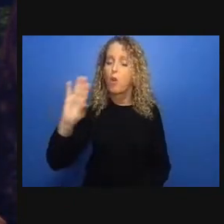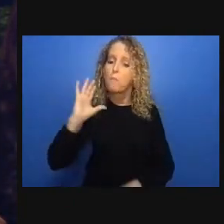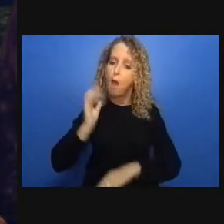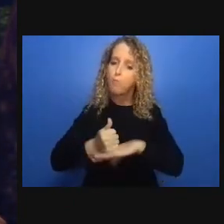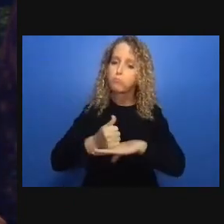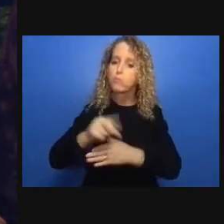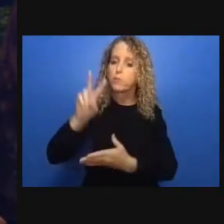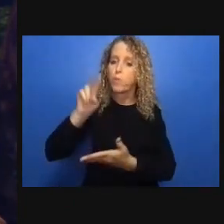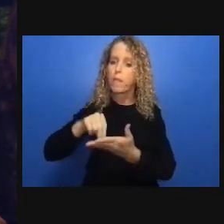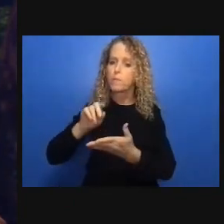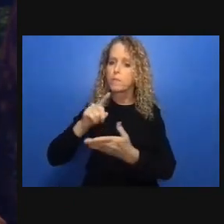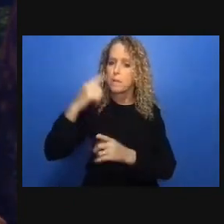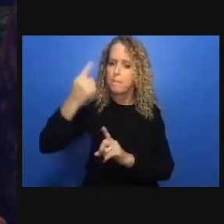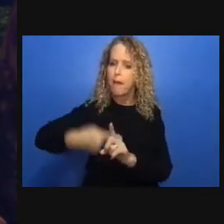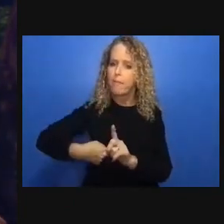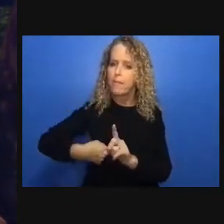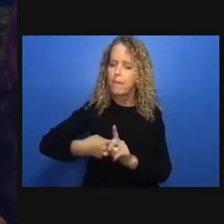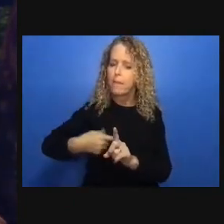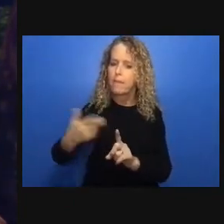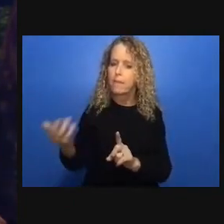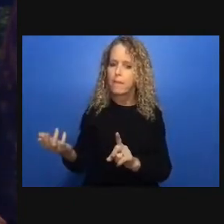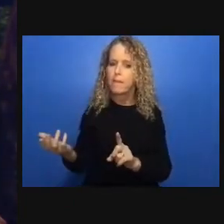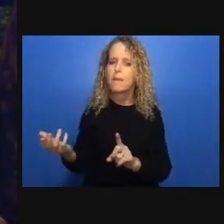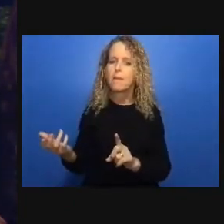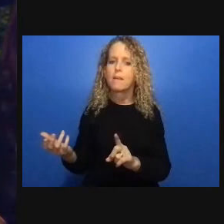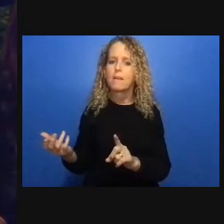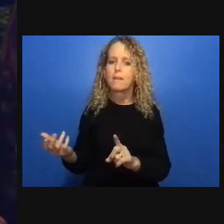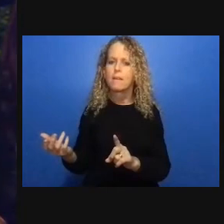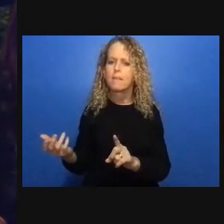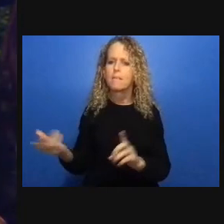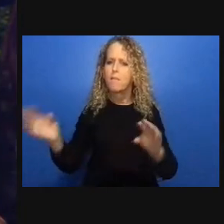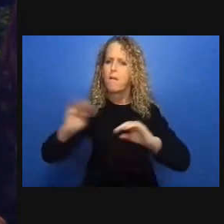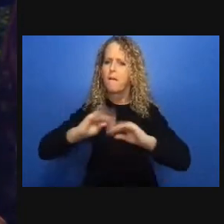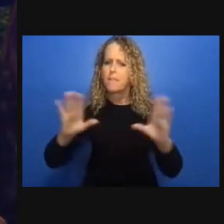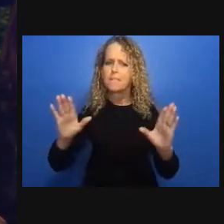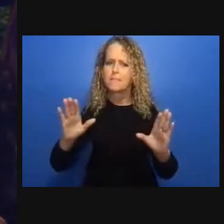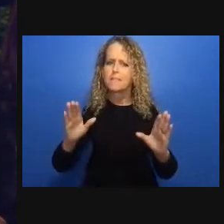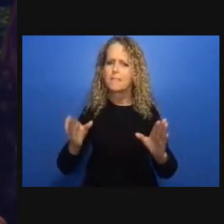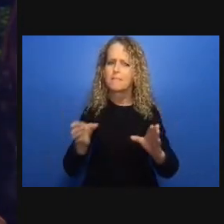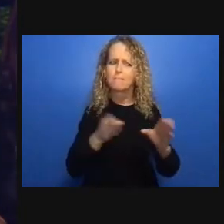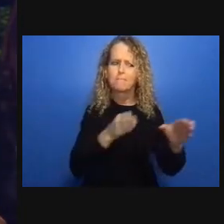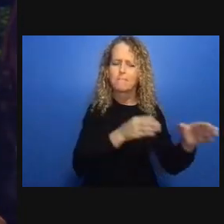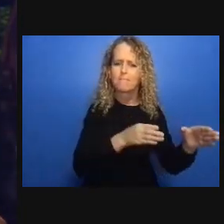know as as you would have heard from both Sheila and Martha there was some positive innovations